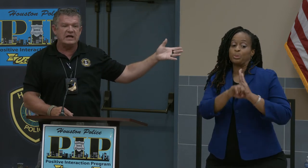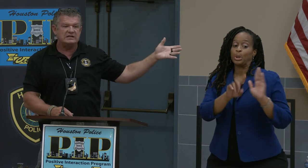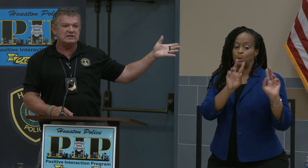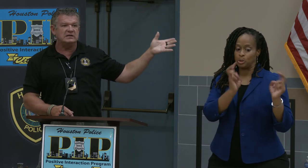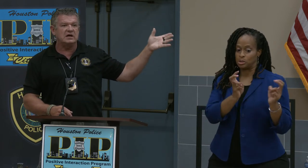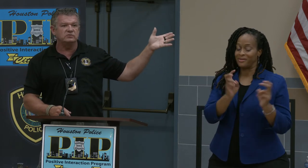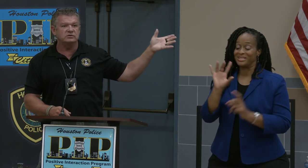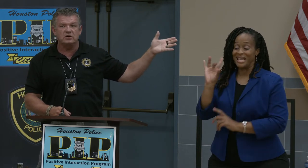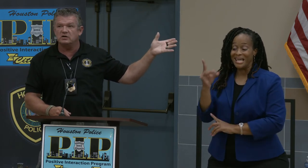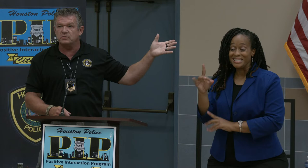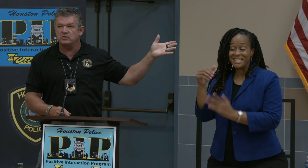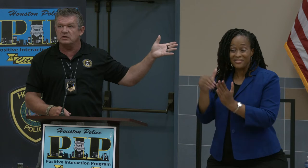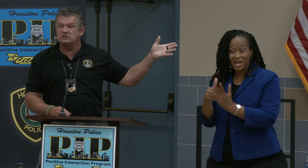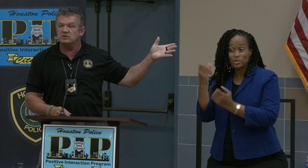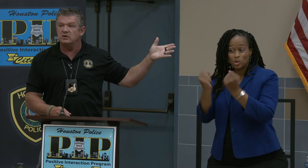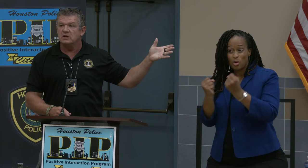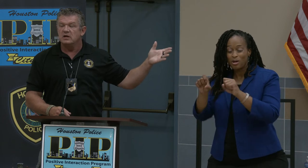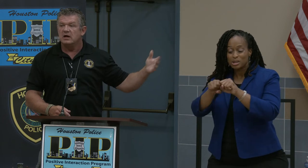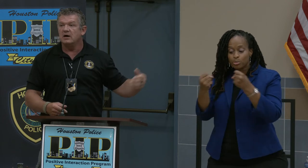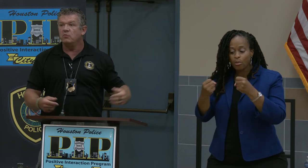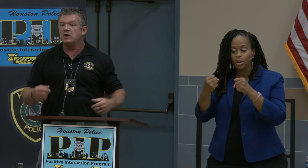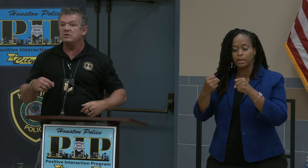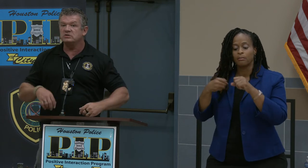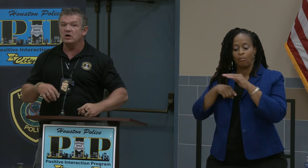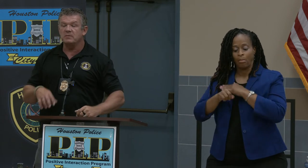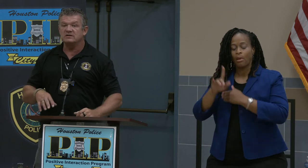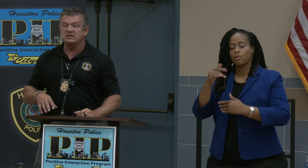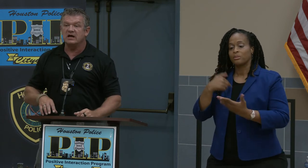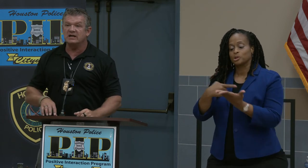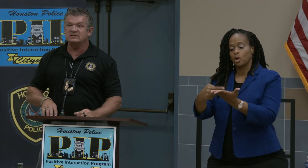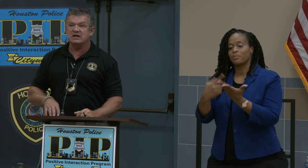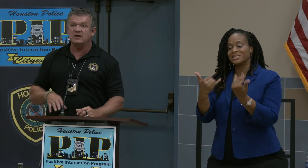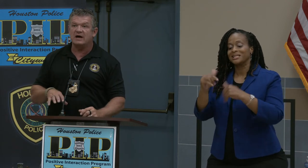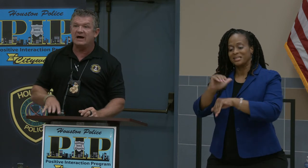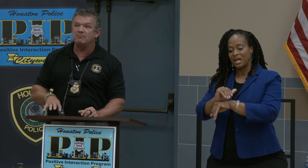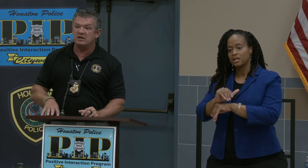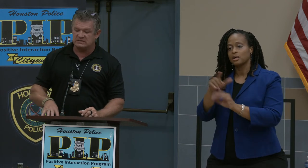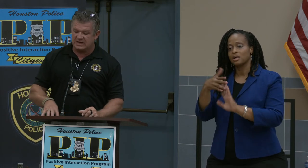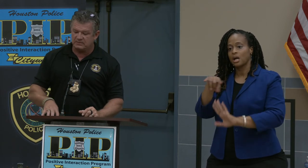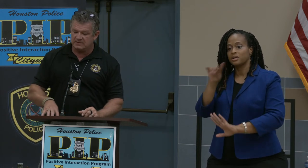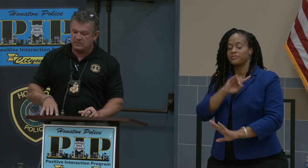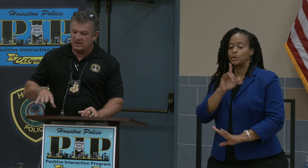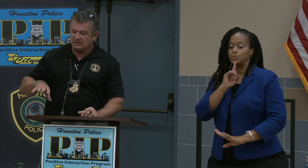18,000 cars broken into. What I'm going to talk about tonight is kind of the hot button topic.